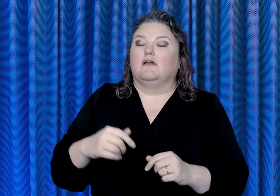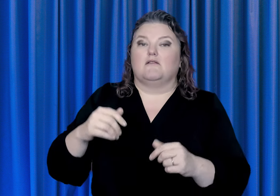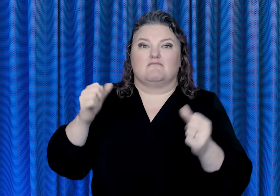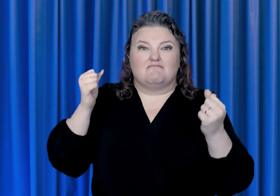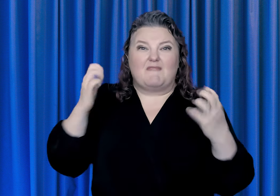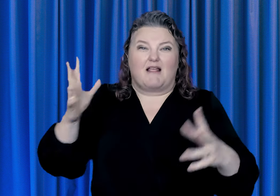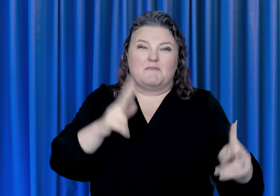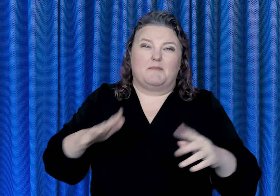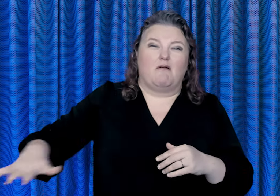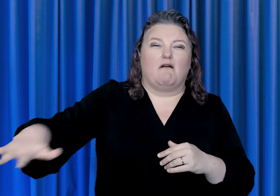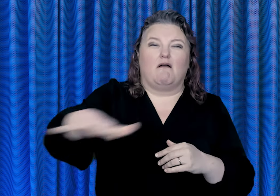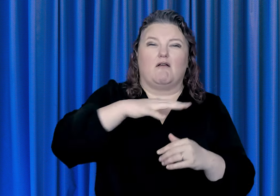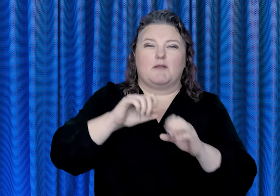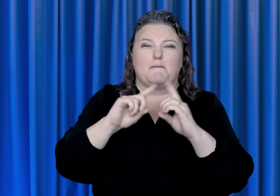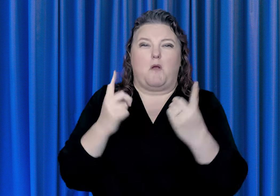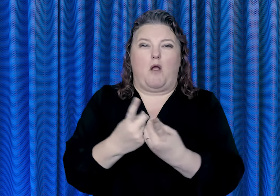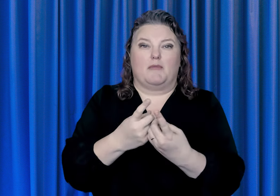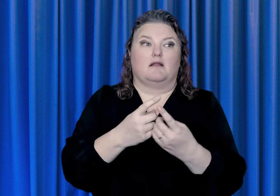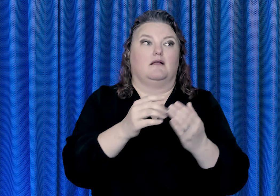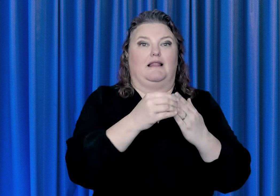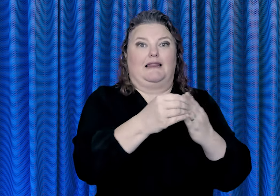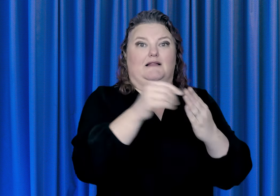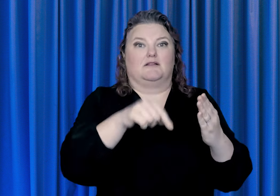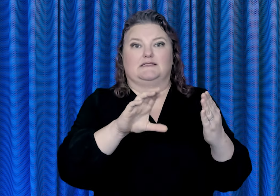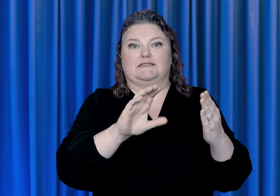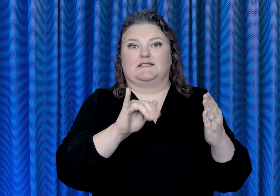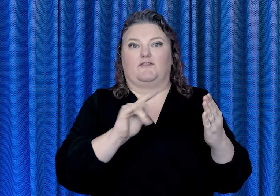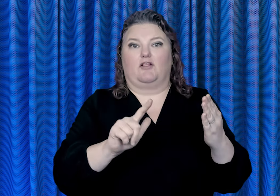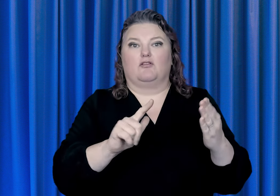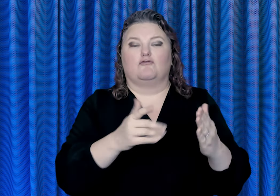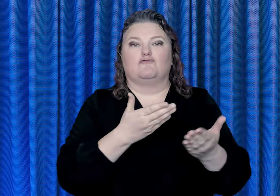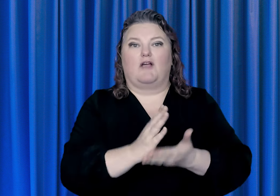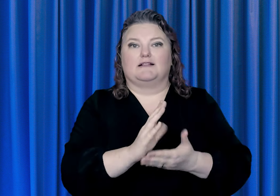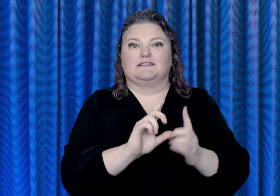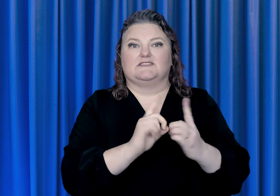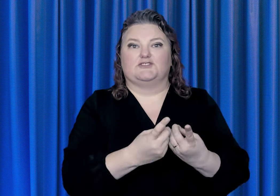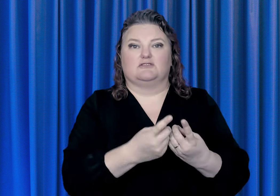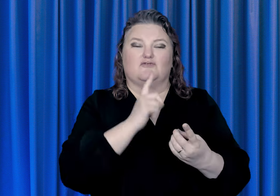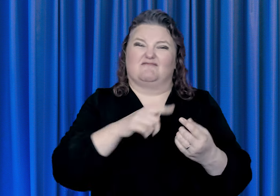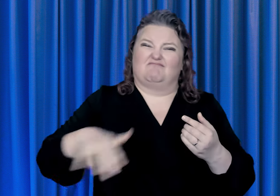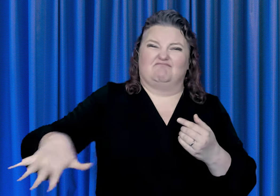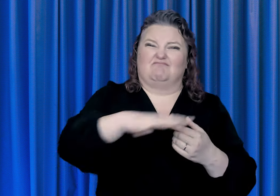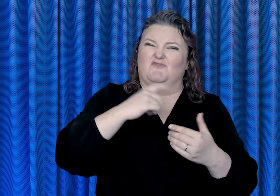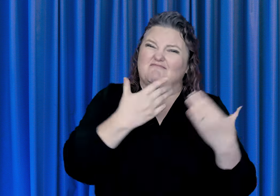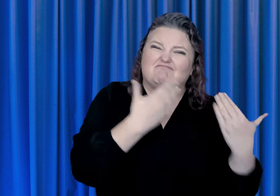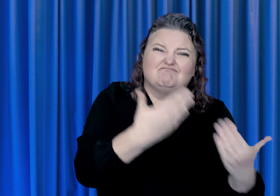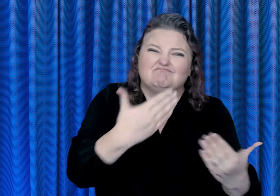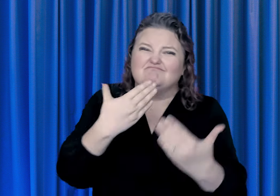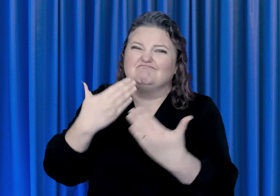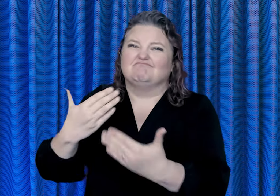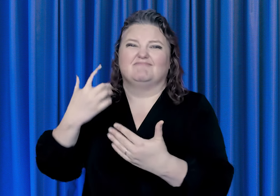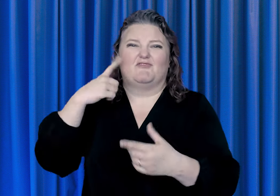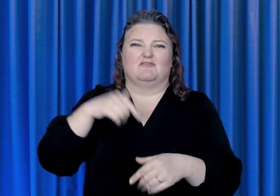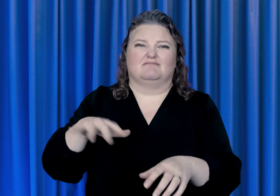across the Department, led by the Civil Rights Division, for their tremendous work on this rule.”